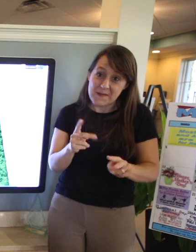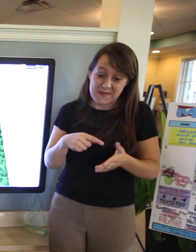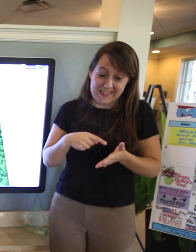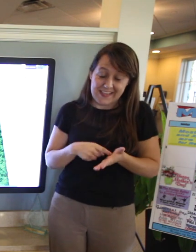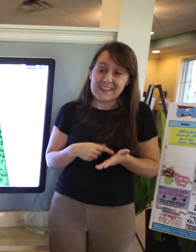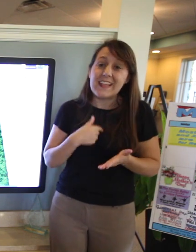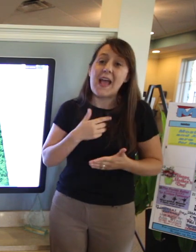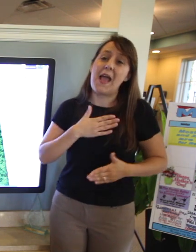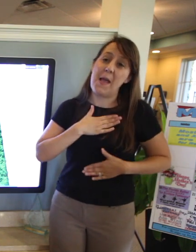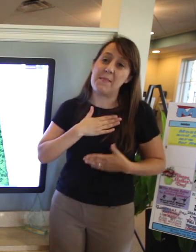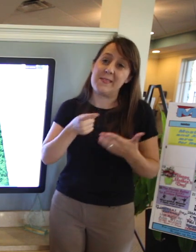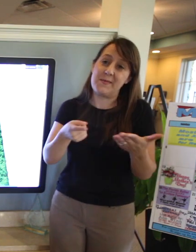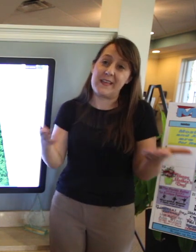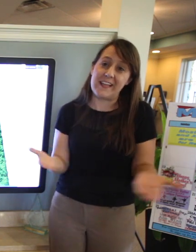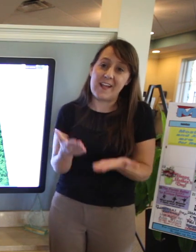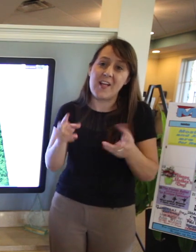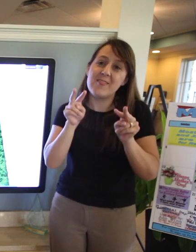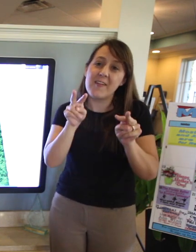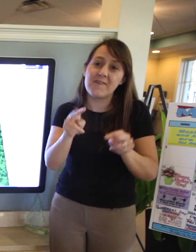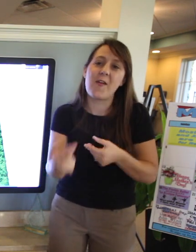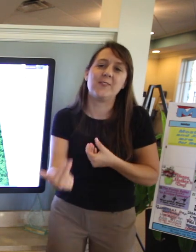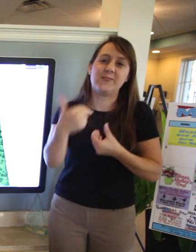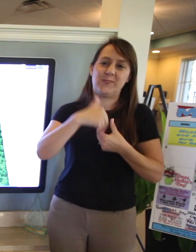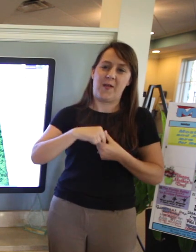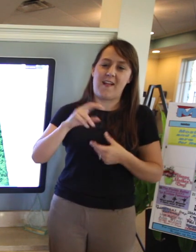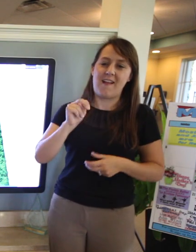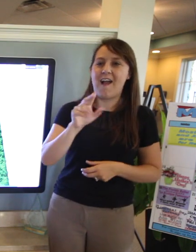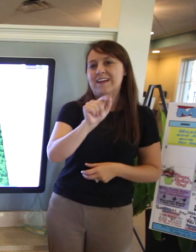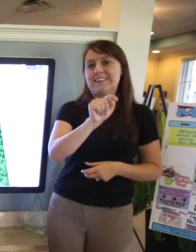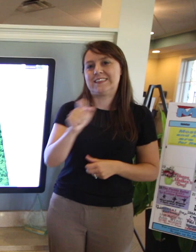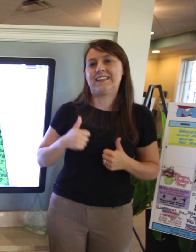and we look forward to you becoming a Nocatee Resident